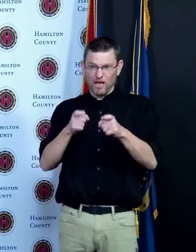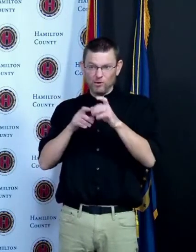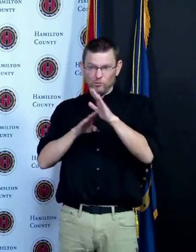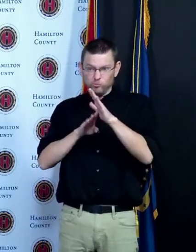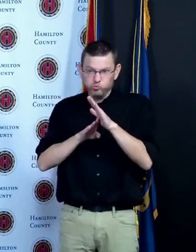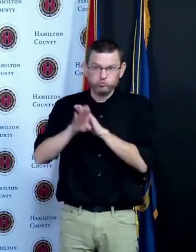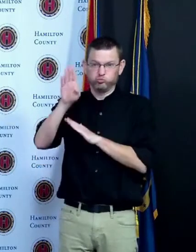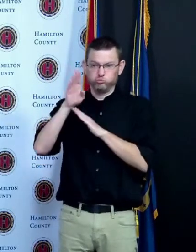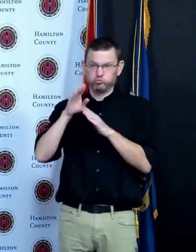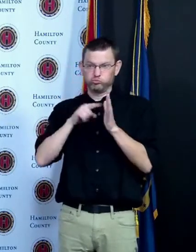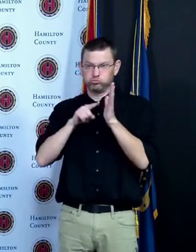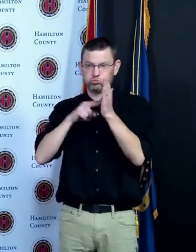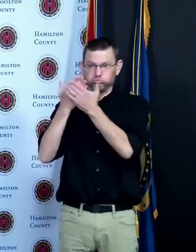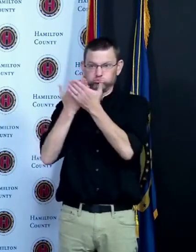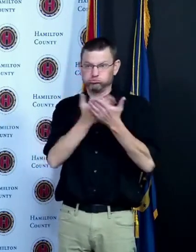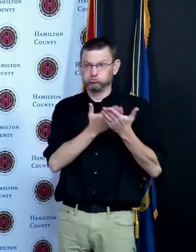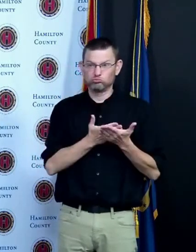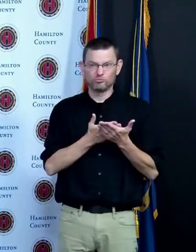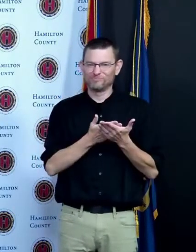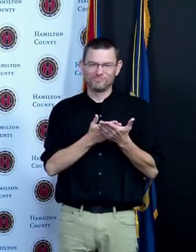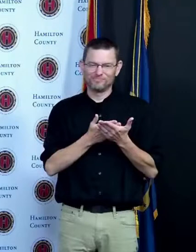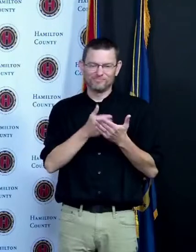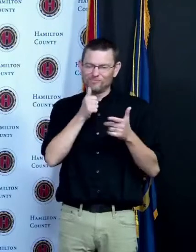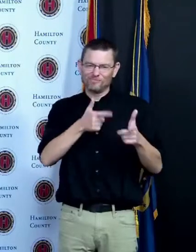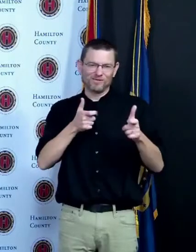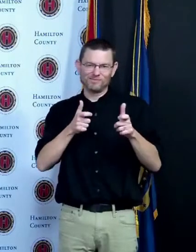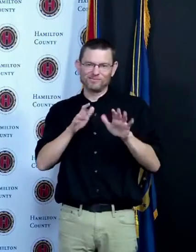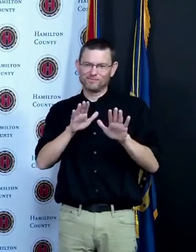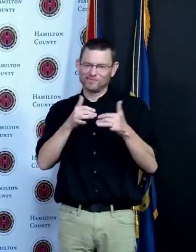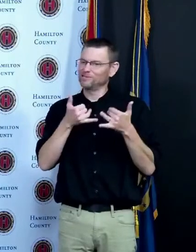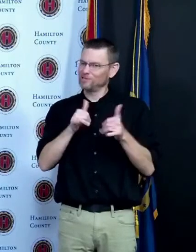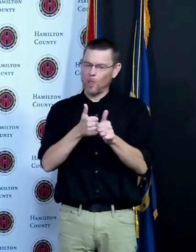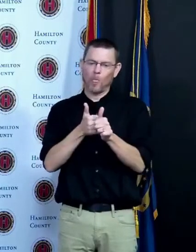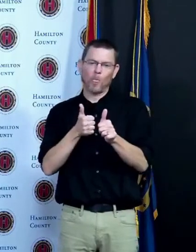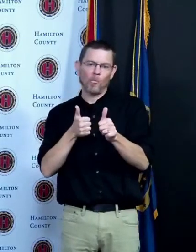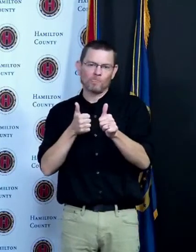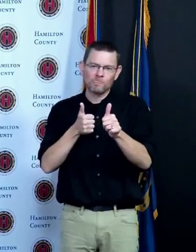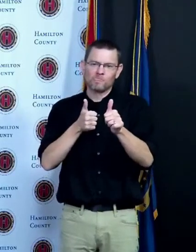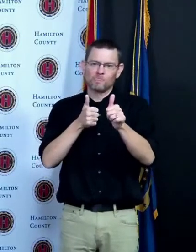passed the finish line I'm safe but the CDC does not want us to see a higher death count a higher